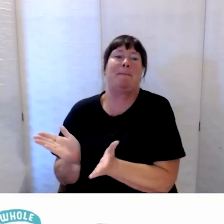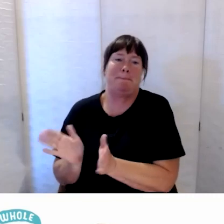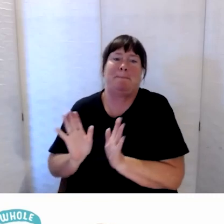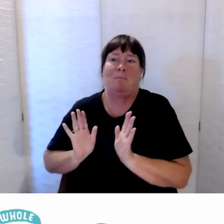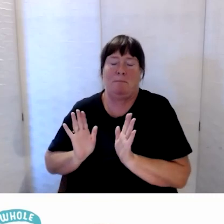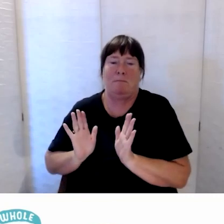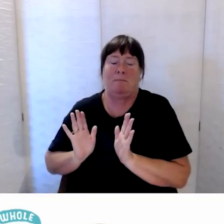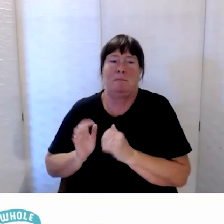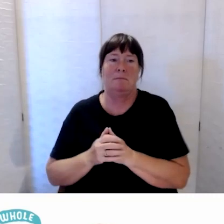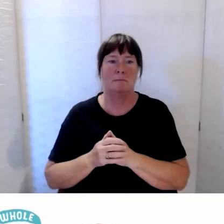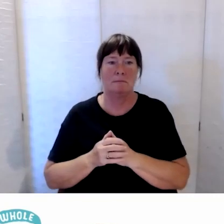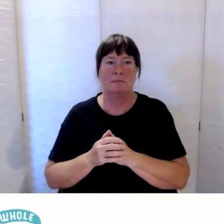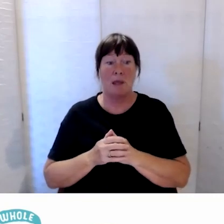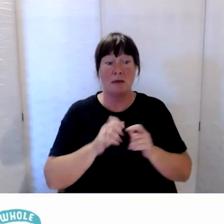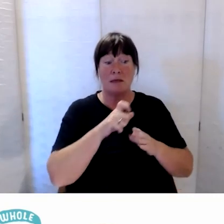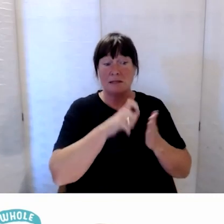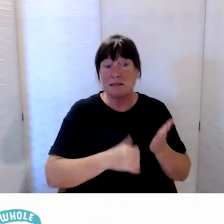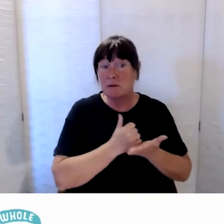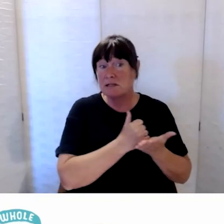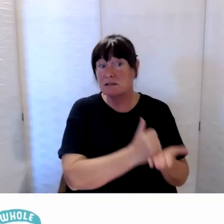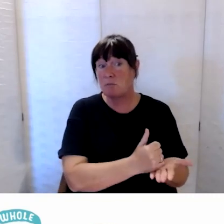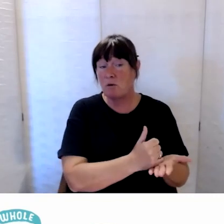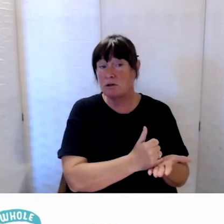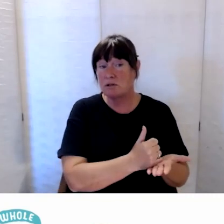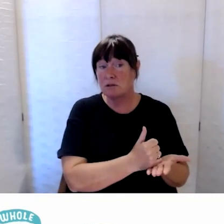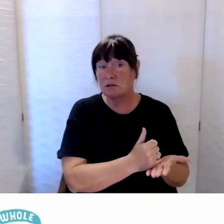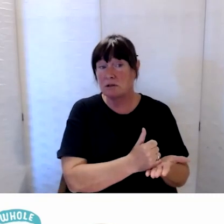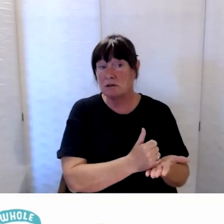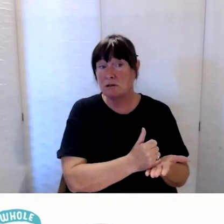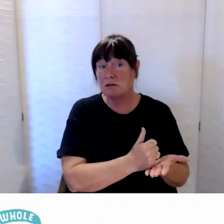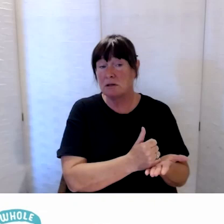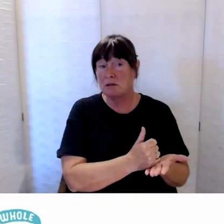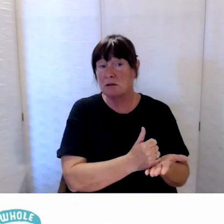and then the disability support is there after that.